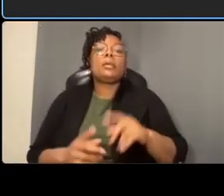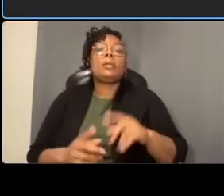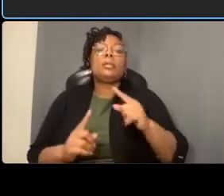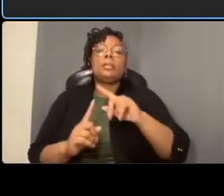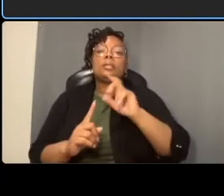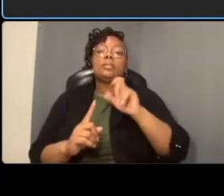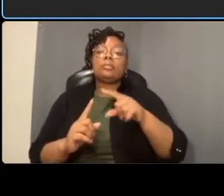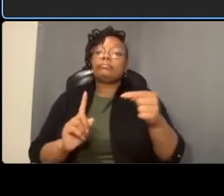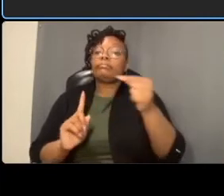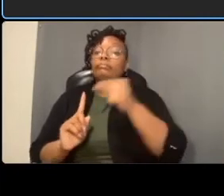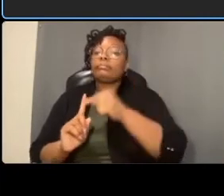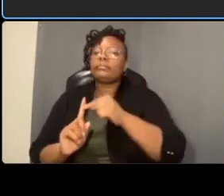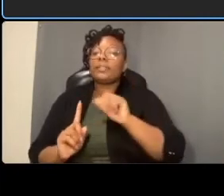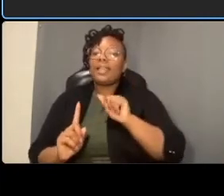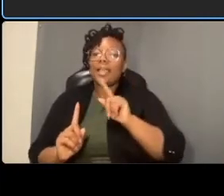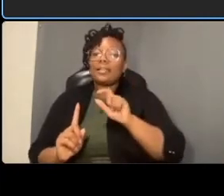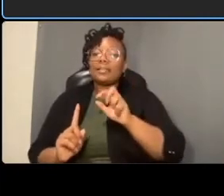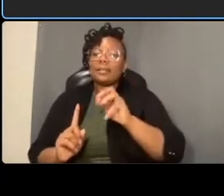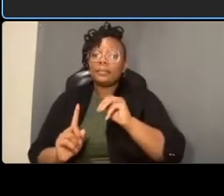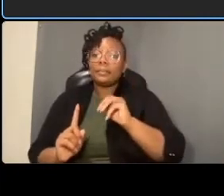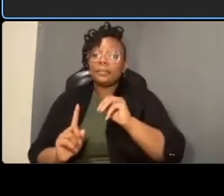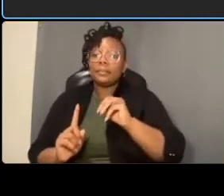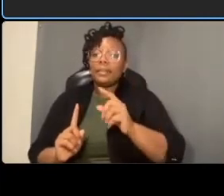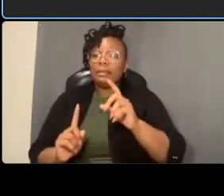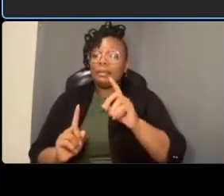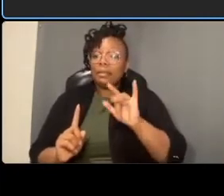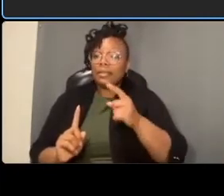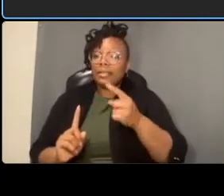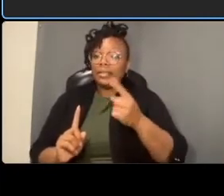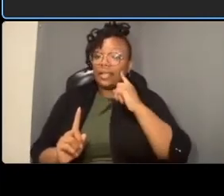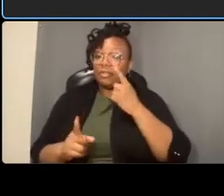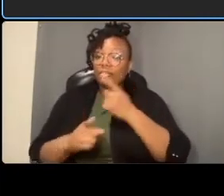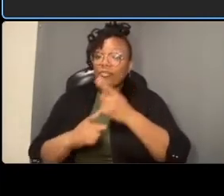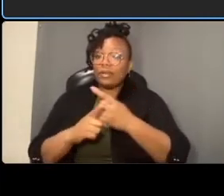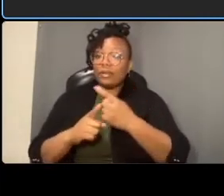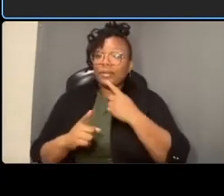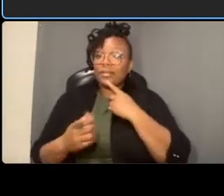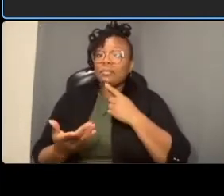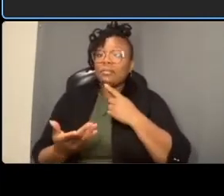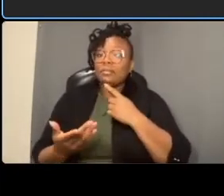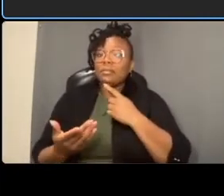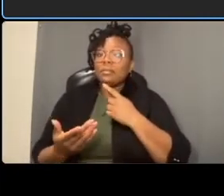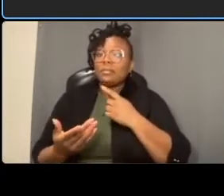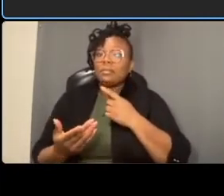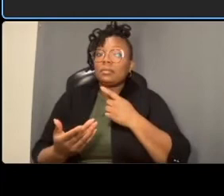for the confiscation of parking on connecticut avenue and that you consider switching side street